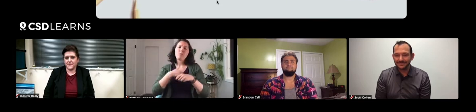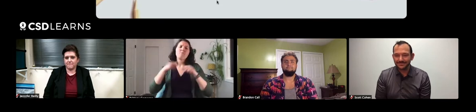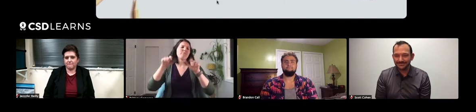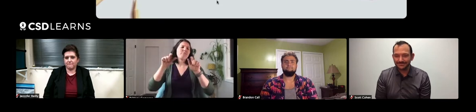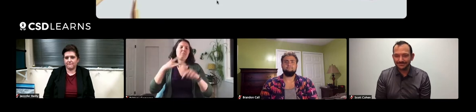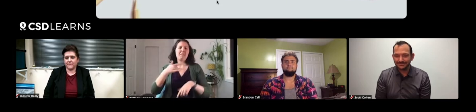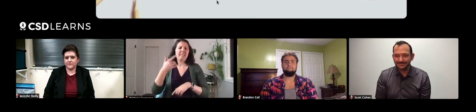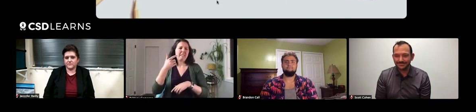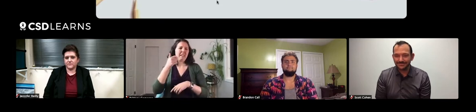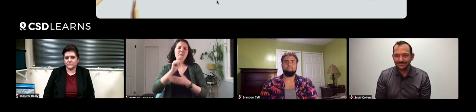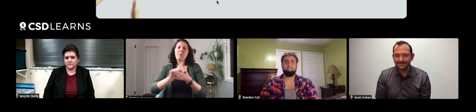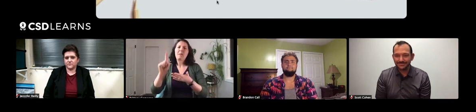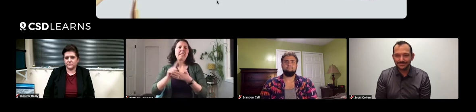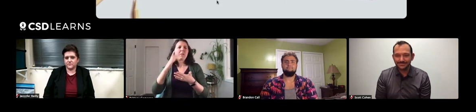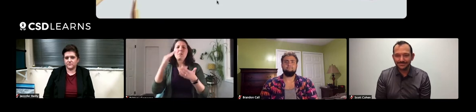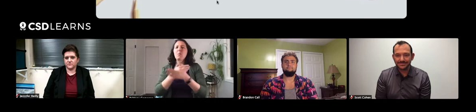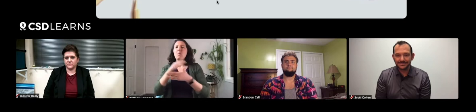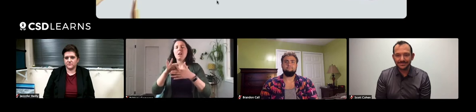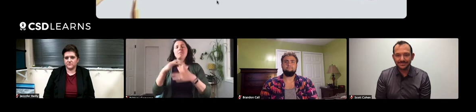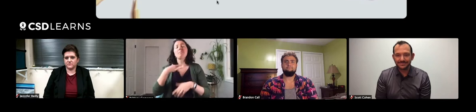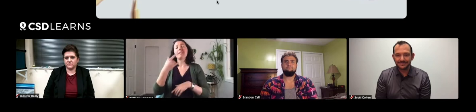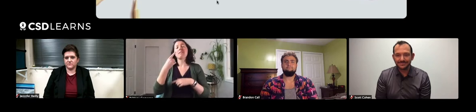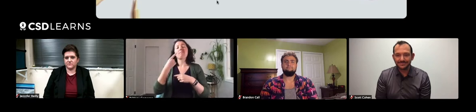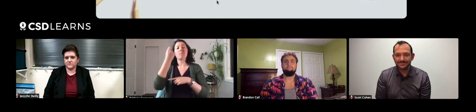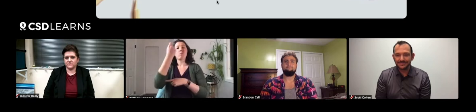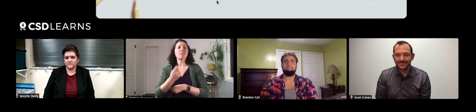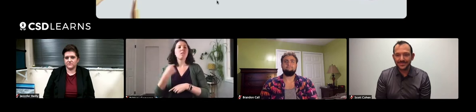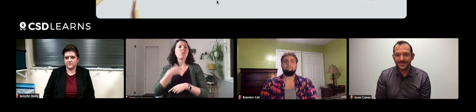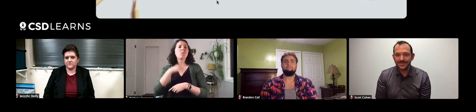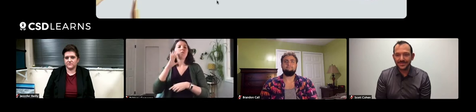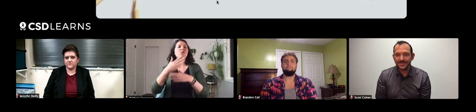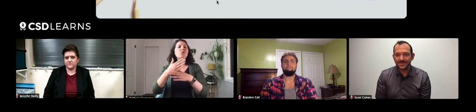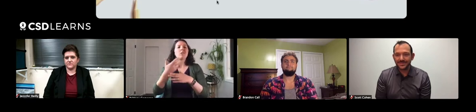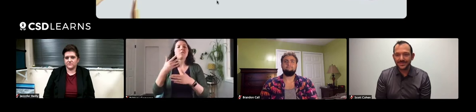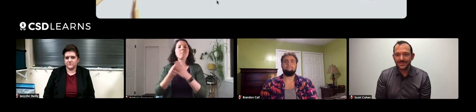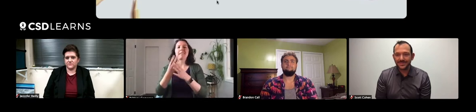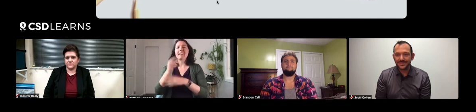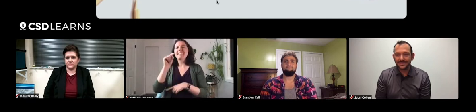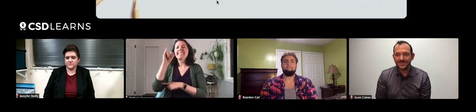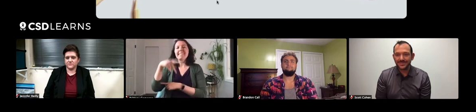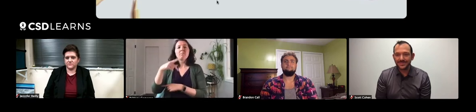We post a video typically every week with new content. Usually on Tuesdays we'll share a tip